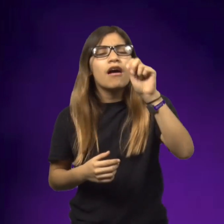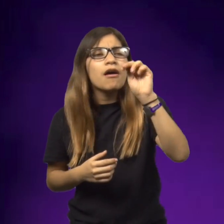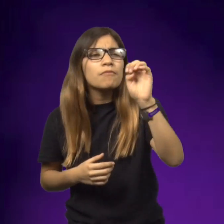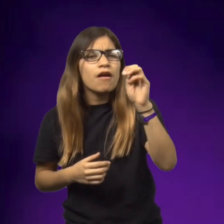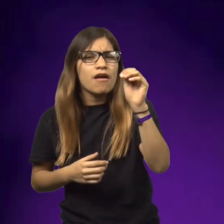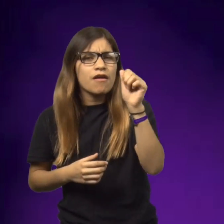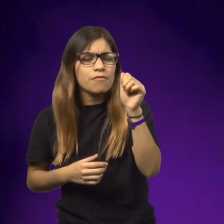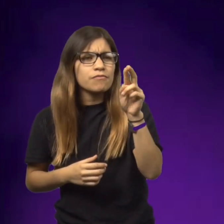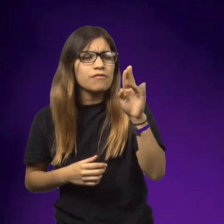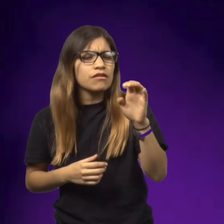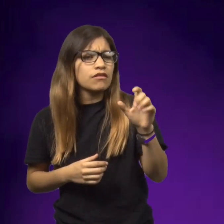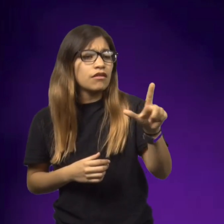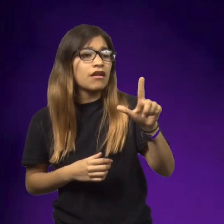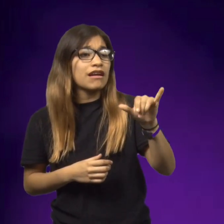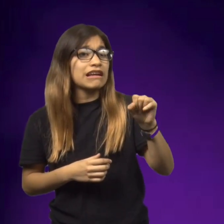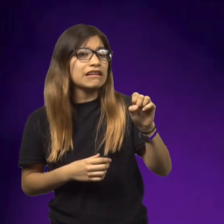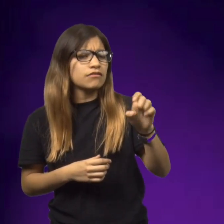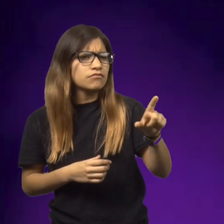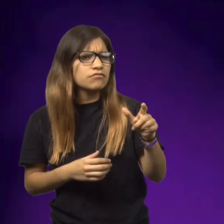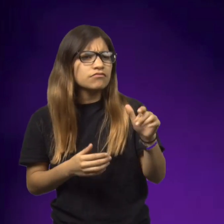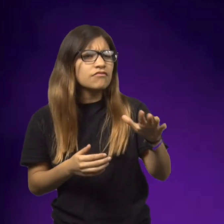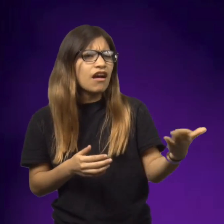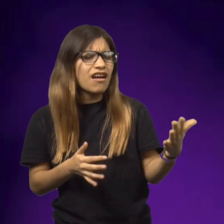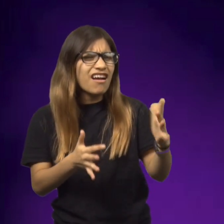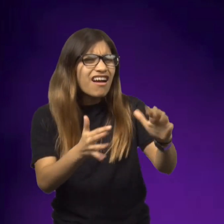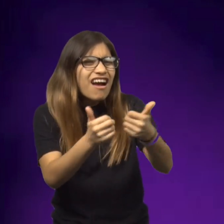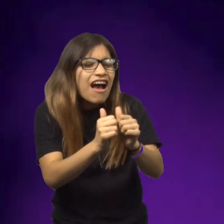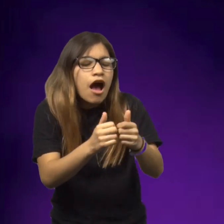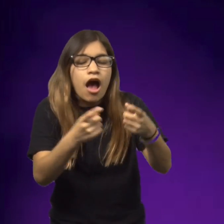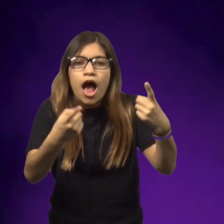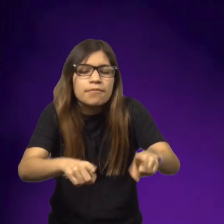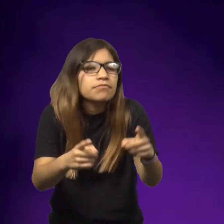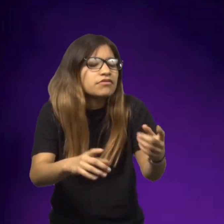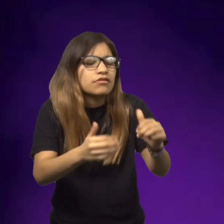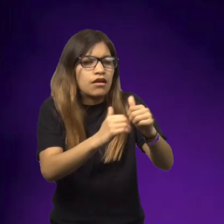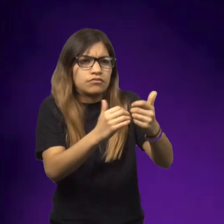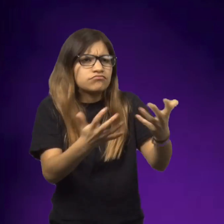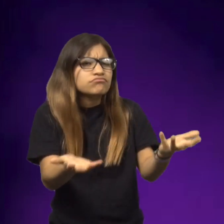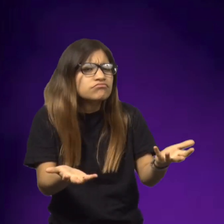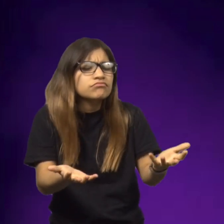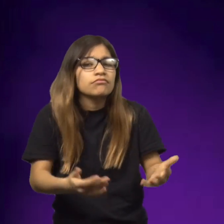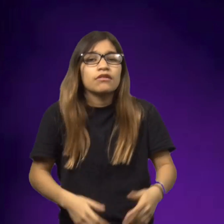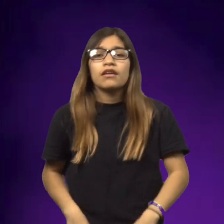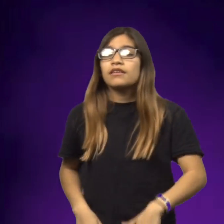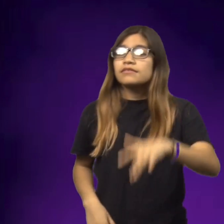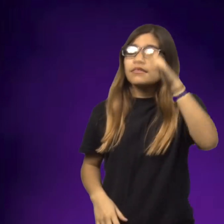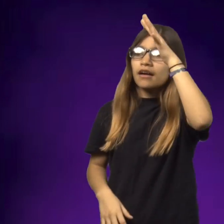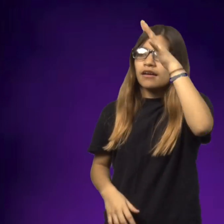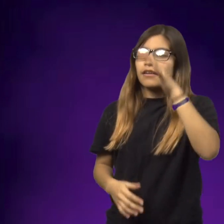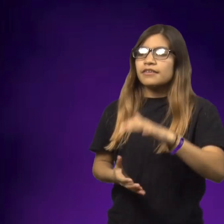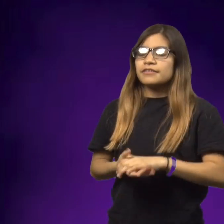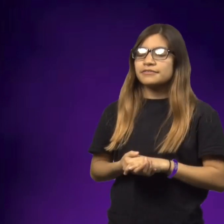Annemarie asked her father, can you tell me more about Lise? What happened? How did she die?